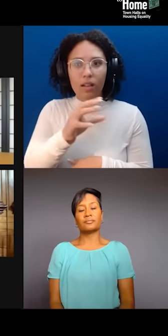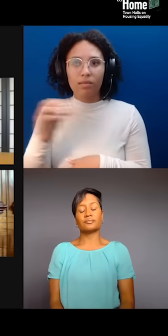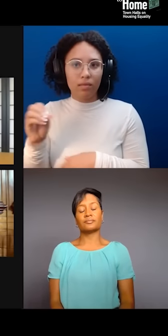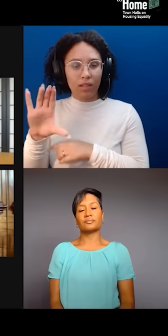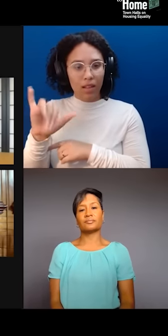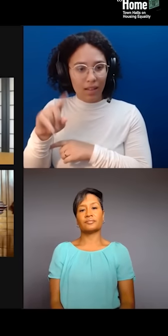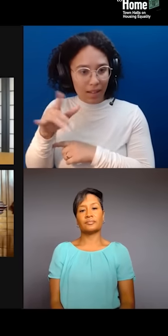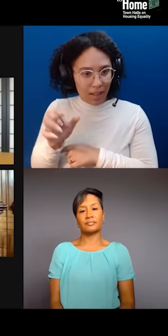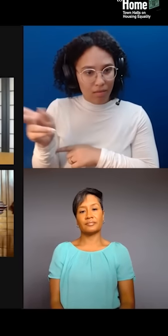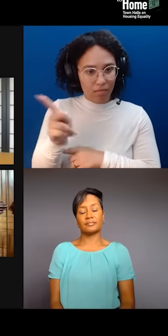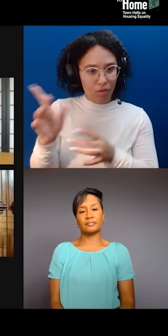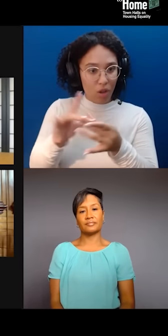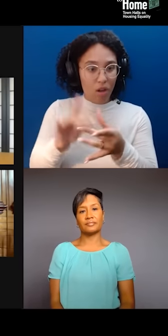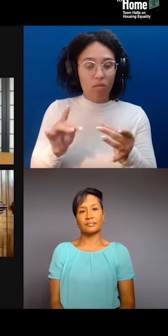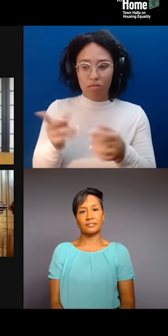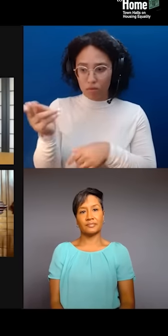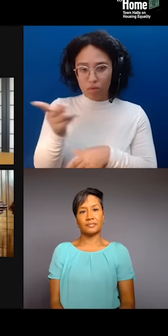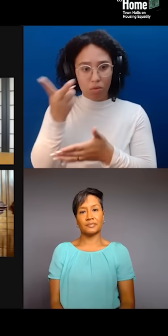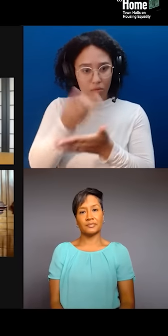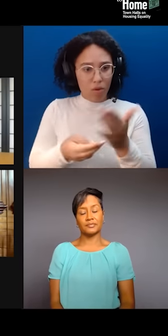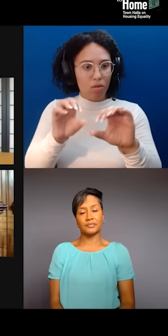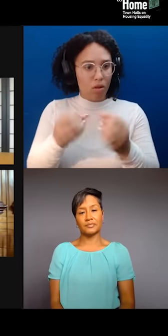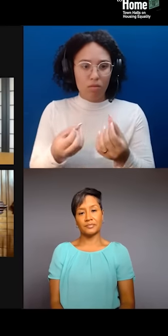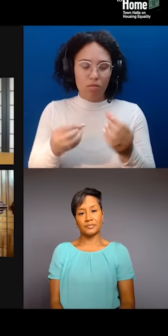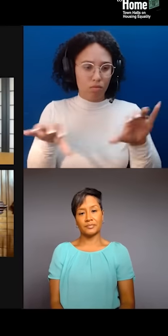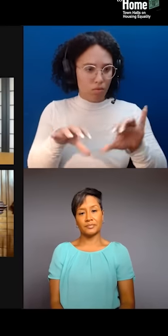that is grounded in the present moment while looking forward and looking back